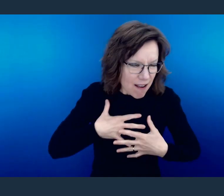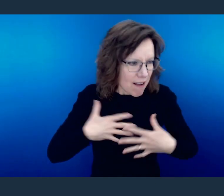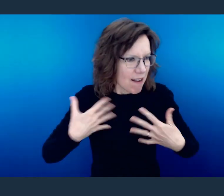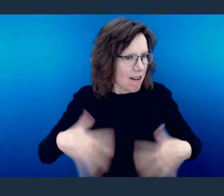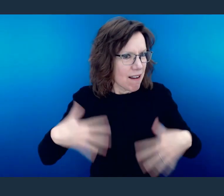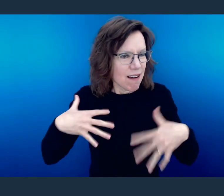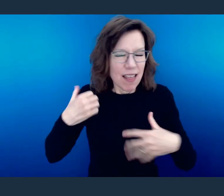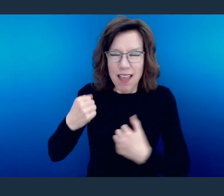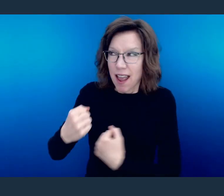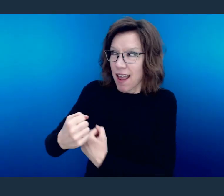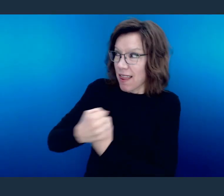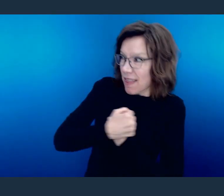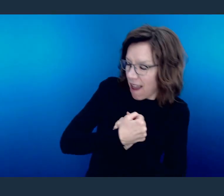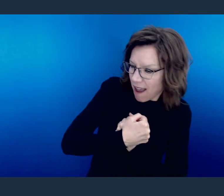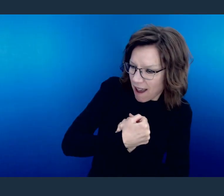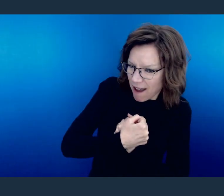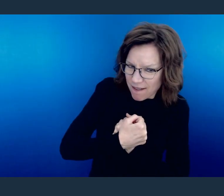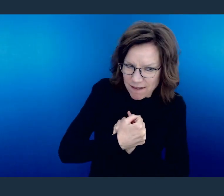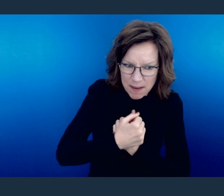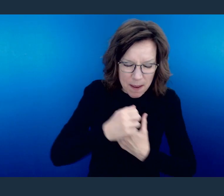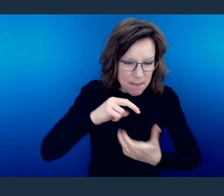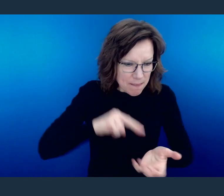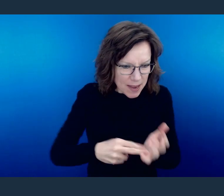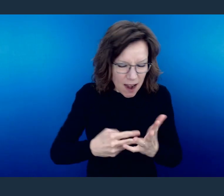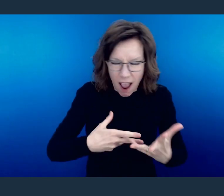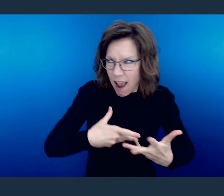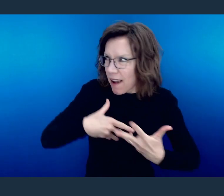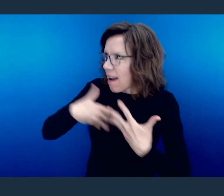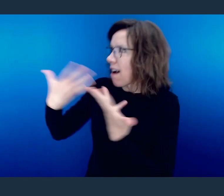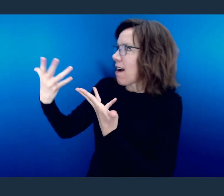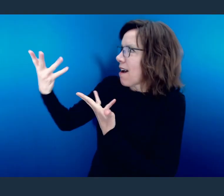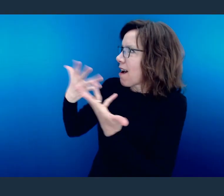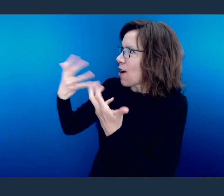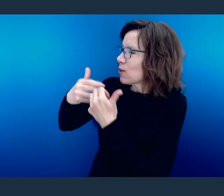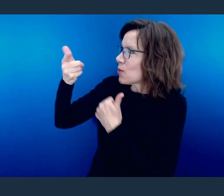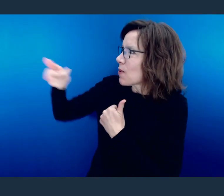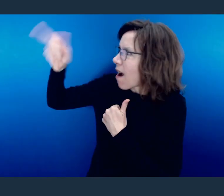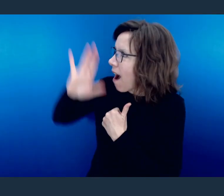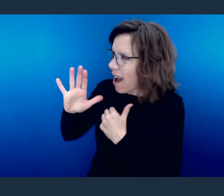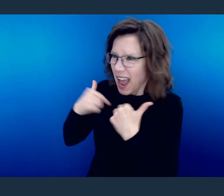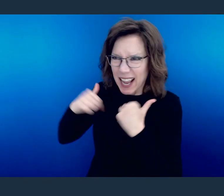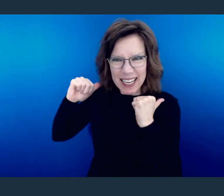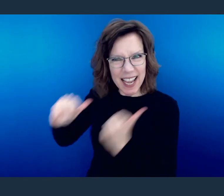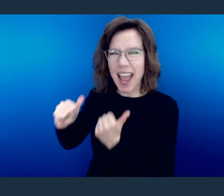of that love, we have all-inclusive rights to the kingdom of God through Him.